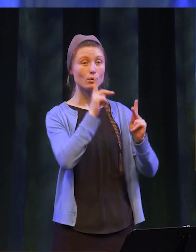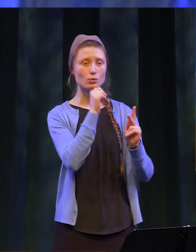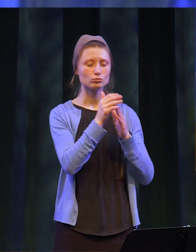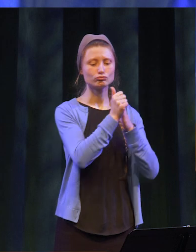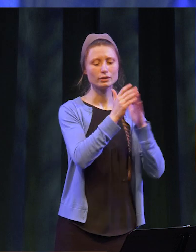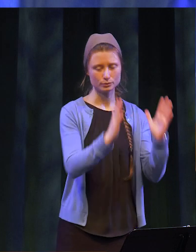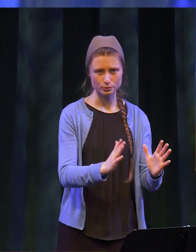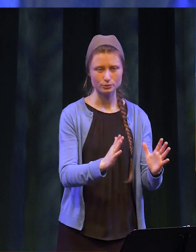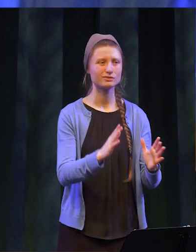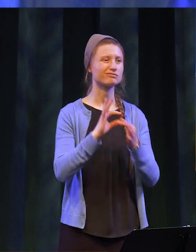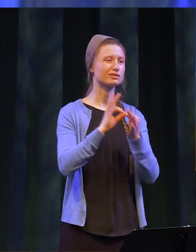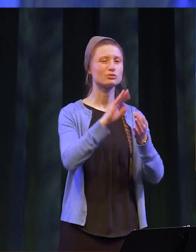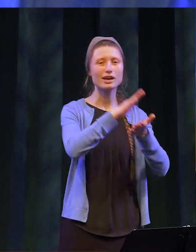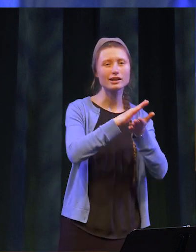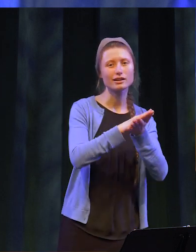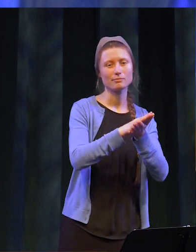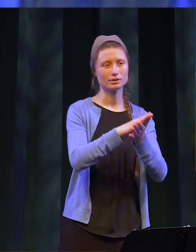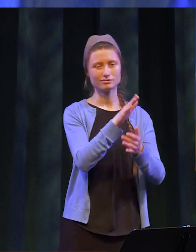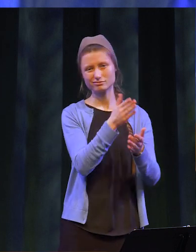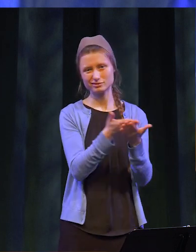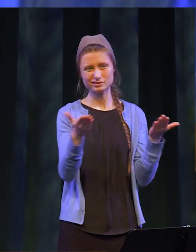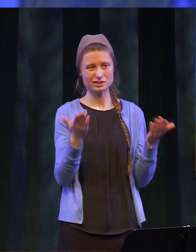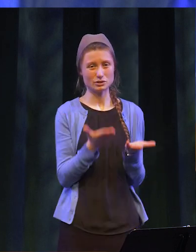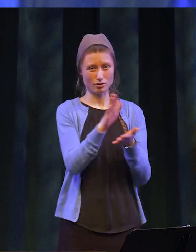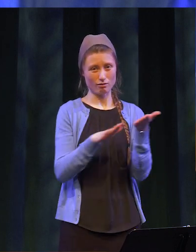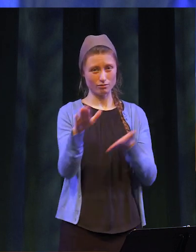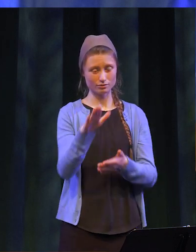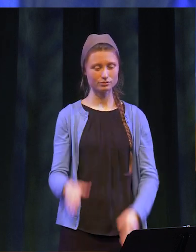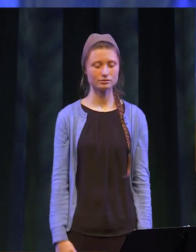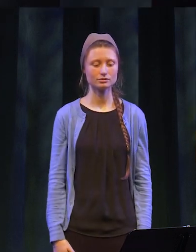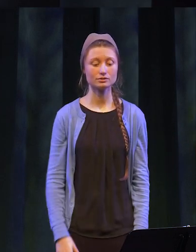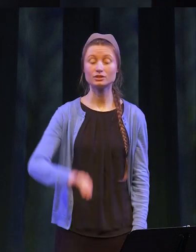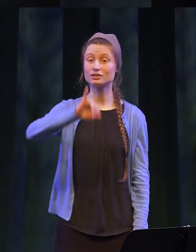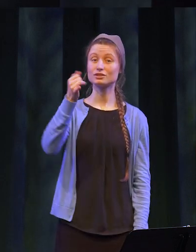who are notable leaders in academic disciplines taught at the college.